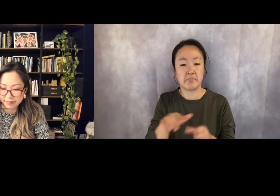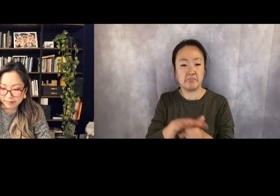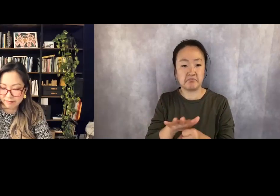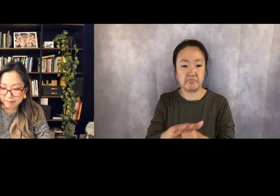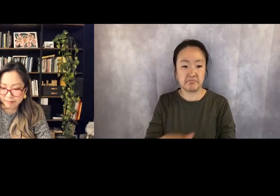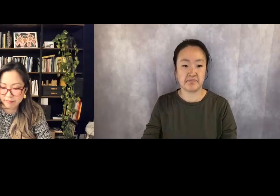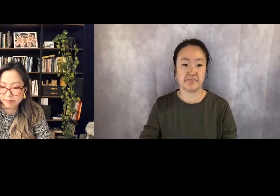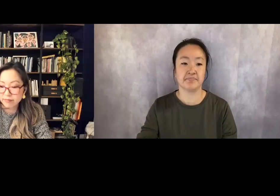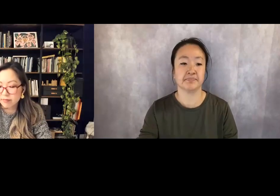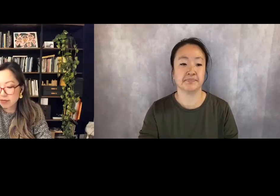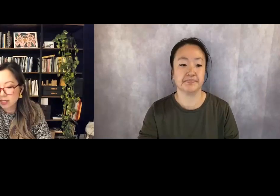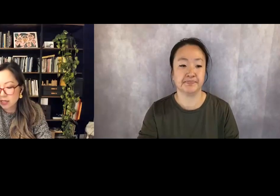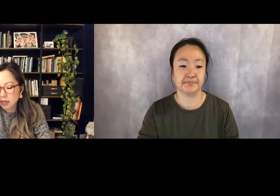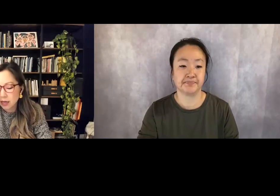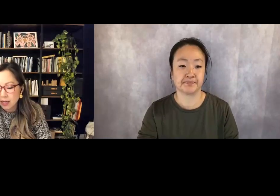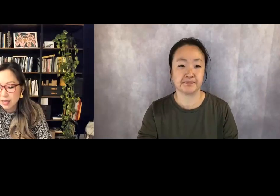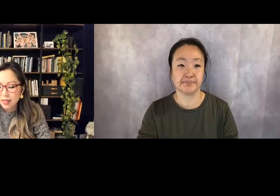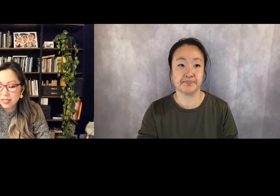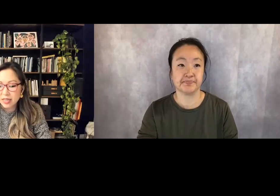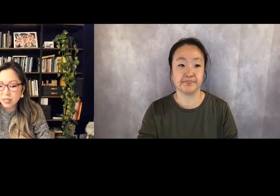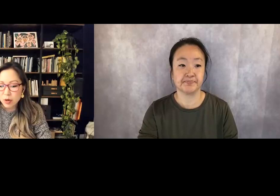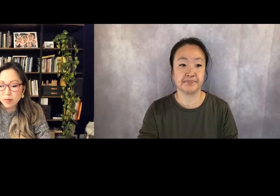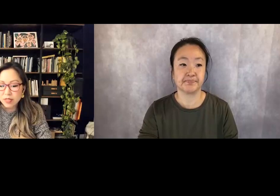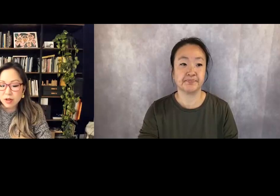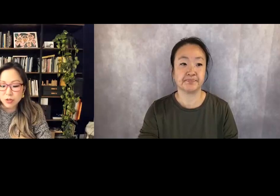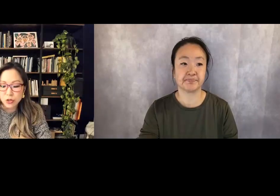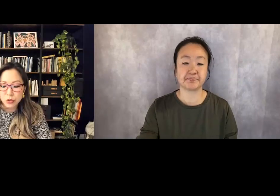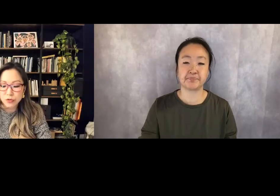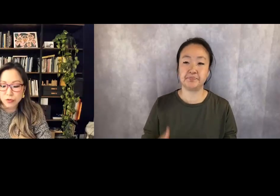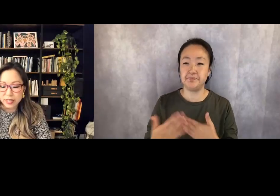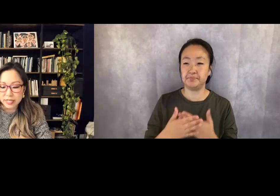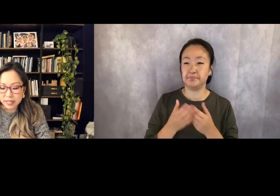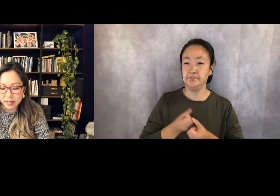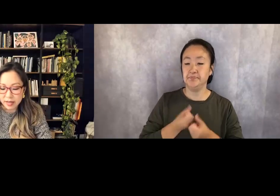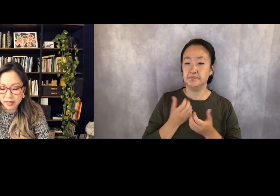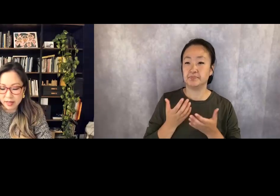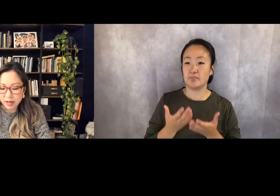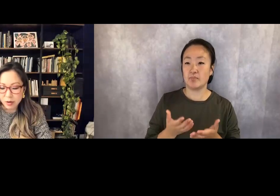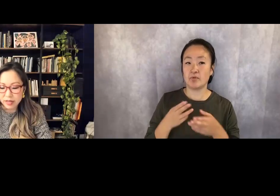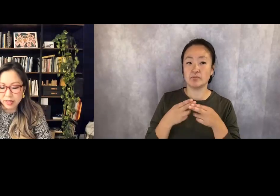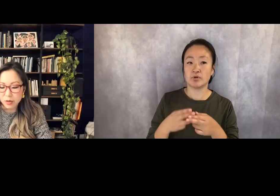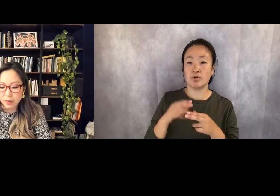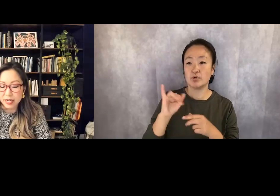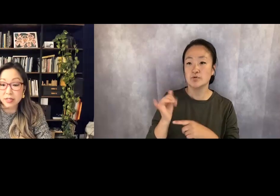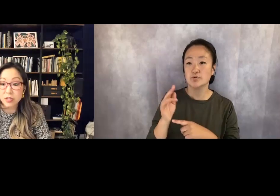This next poem is called June Fourteenth, and the only thing that you might need to